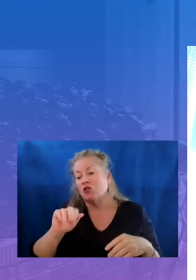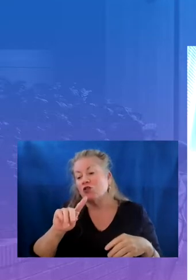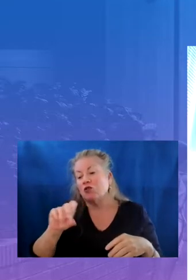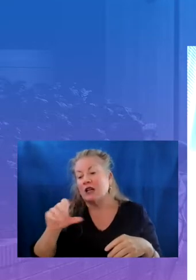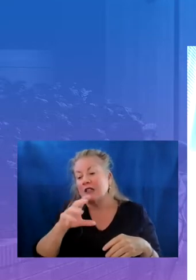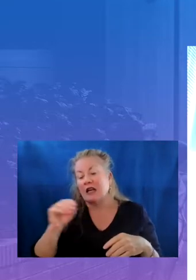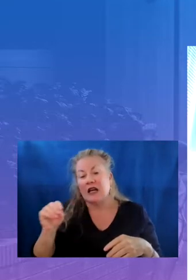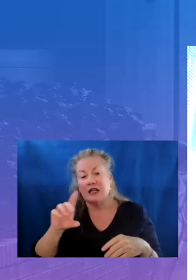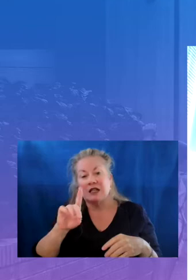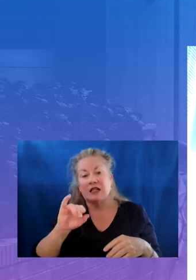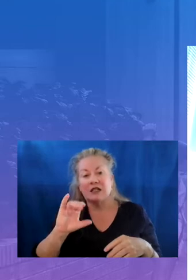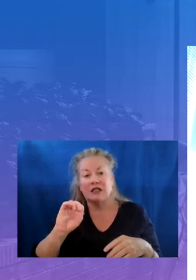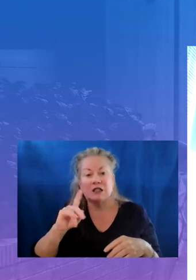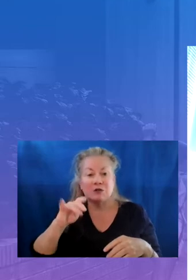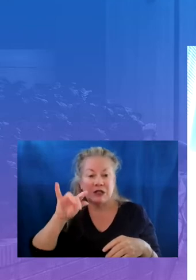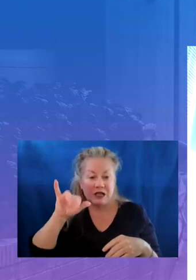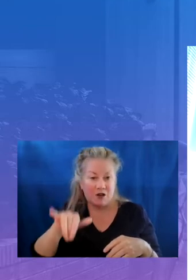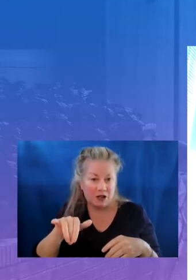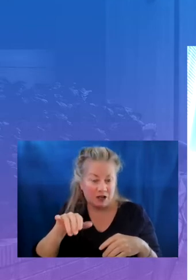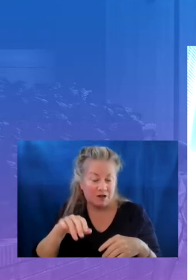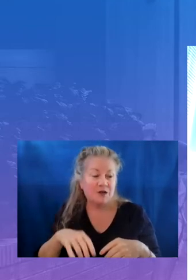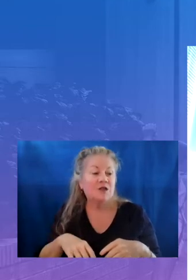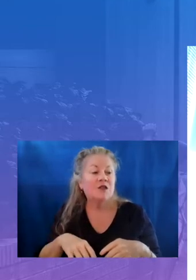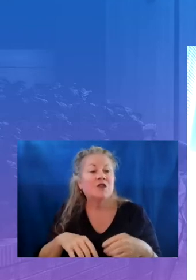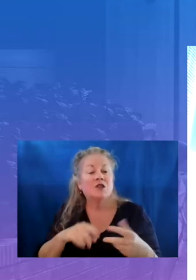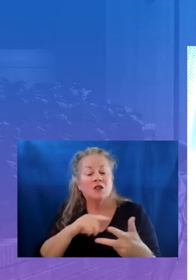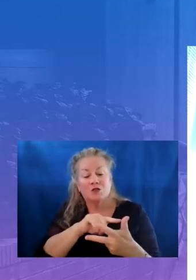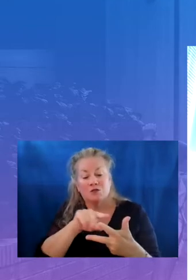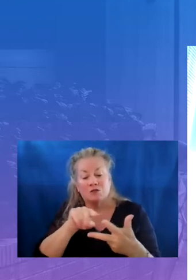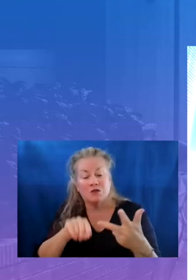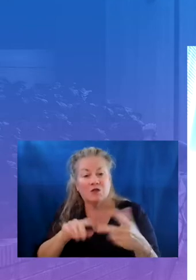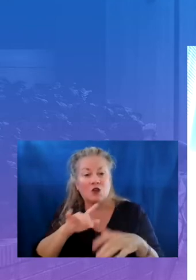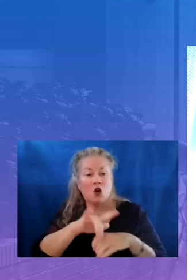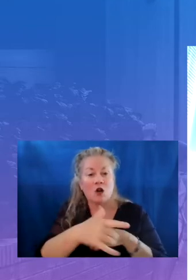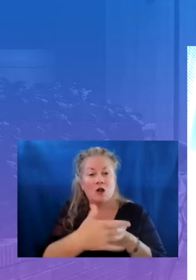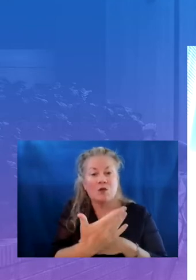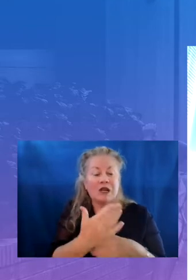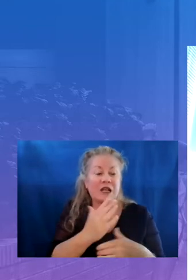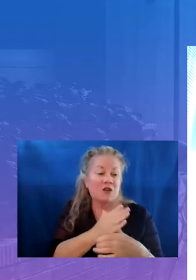classroom and student level data from these early warning and intervention systems can strengthen a